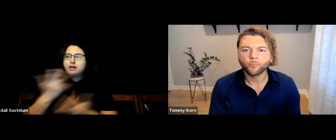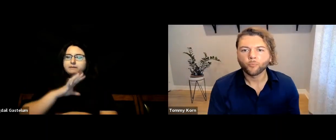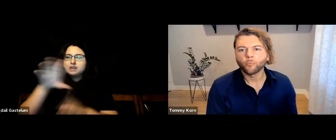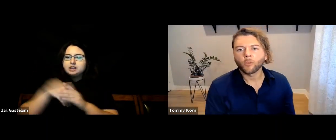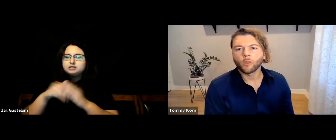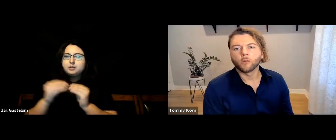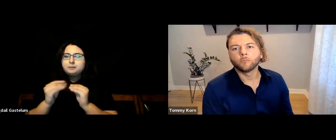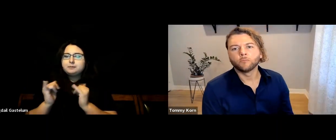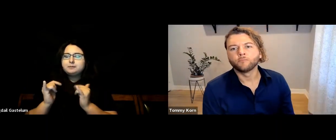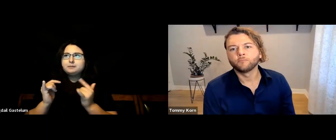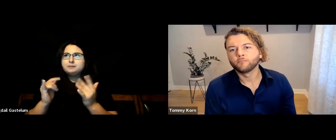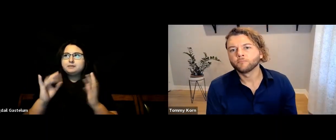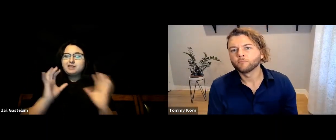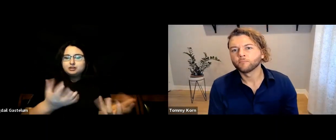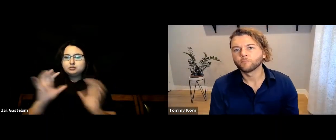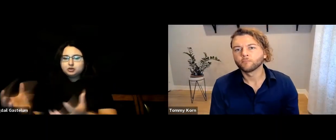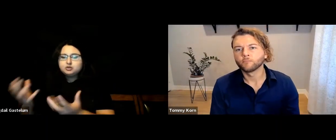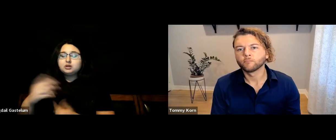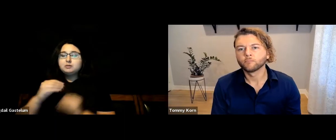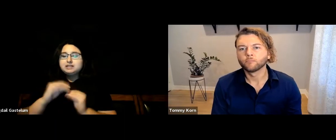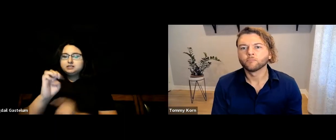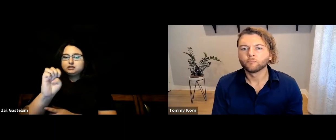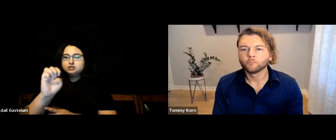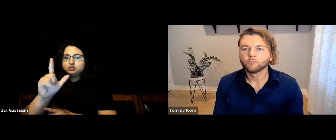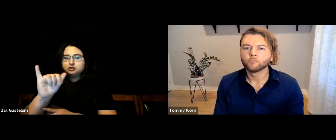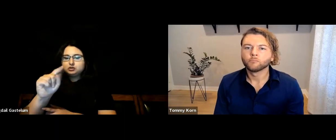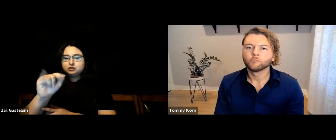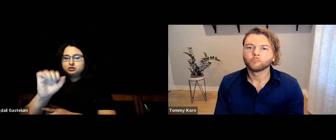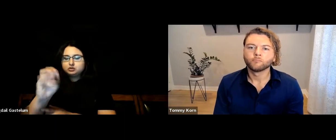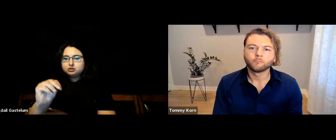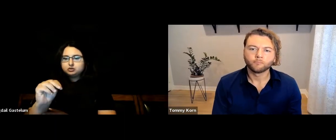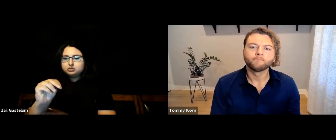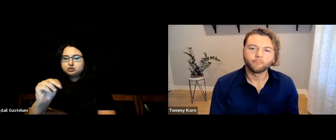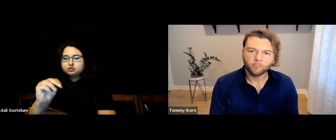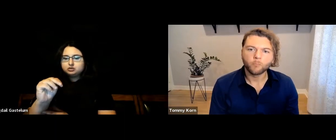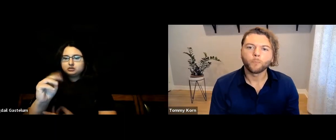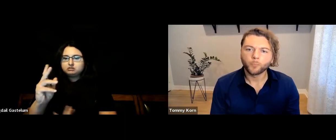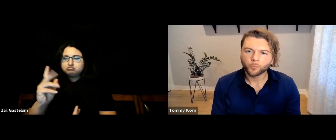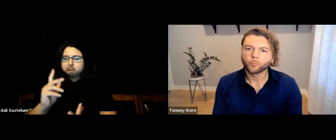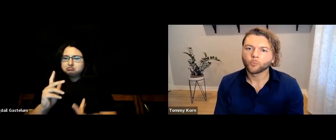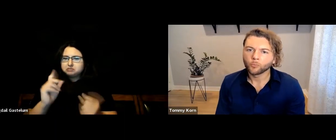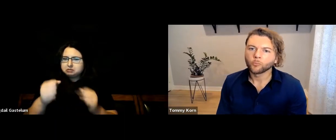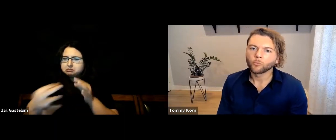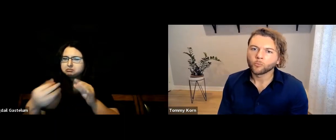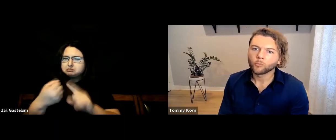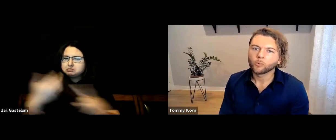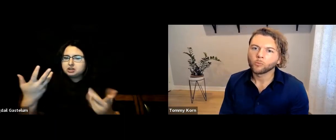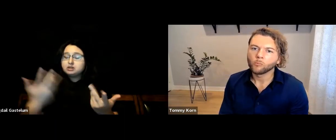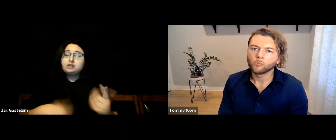[Bigdail] Can you expand on Deaf elitism